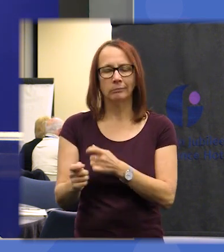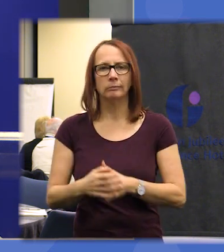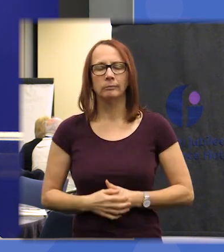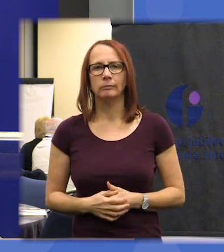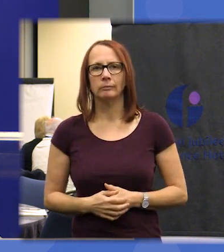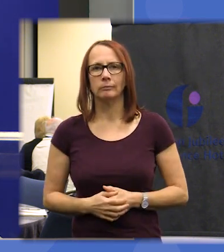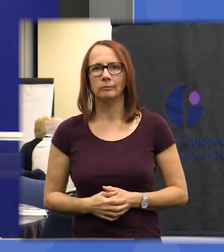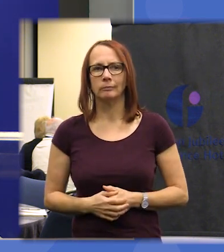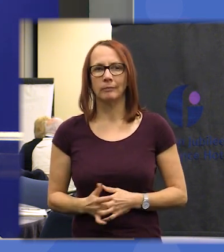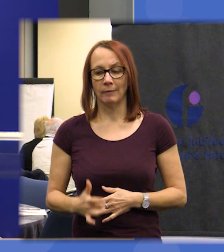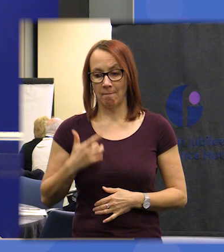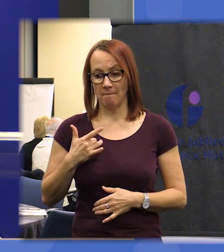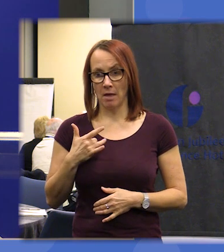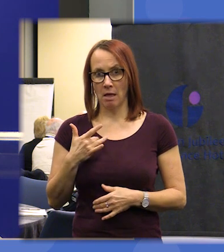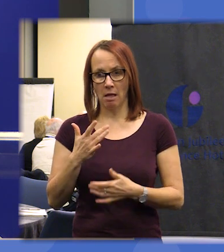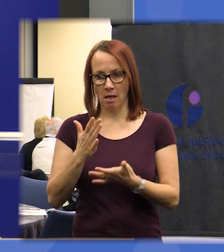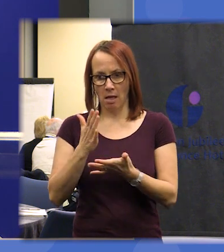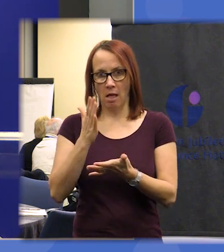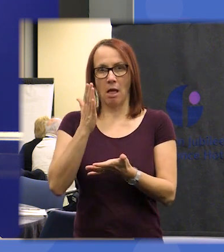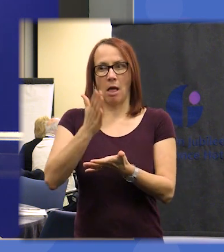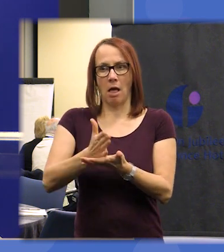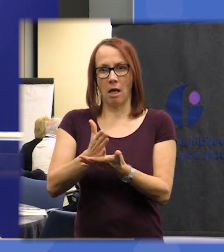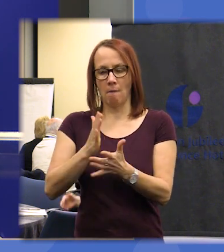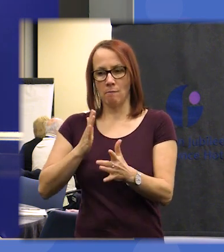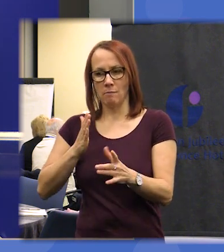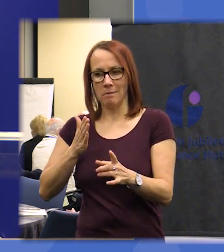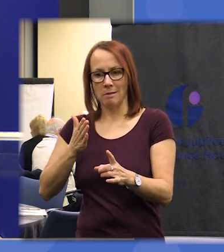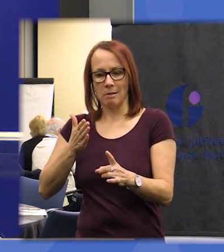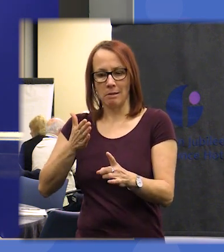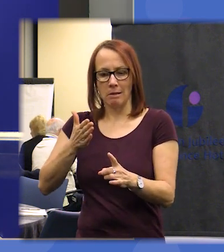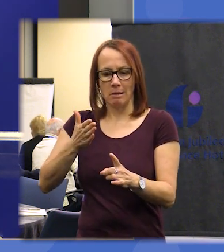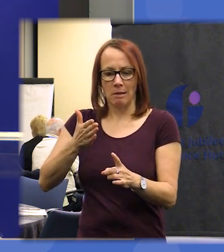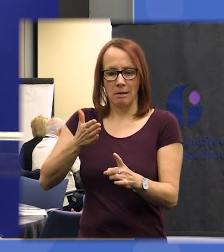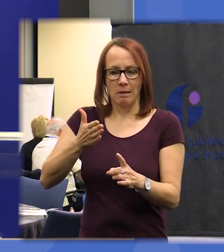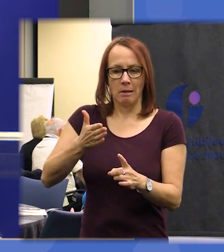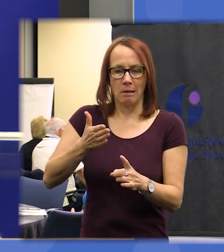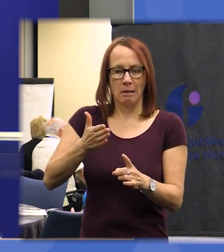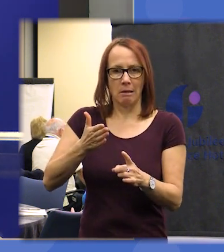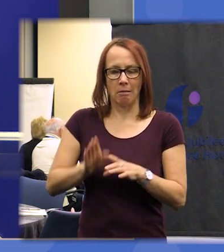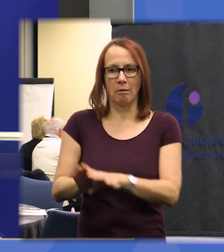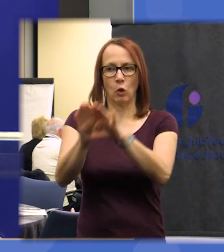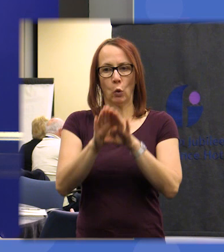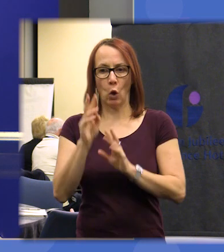genuinely are edging towards a common view of the Scotland that we want to see